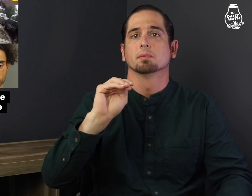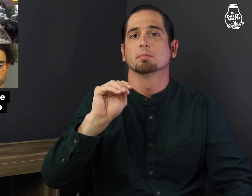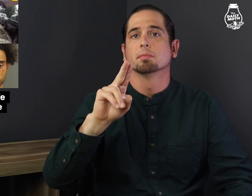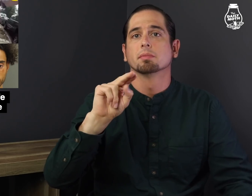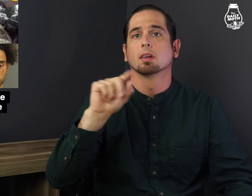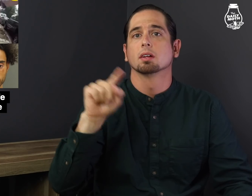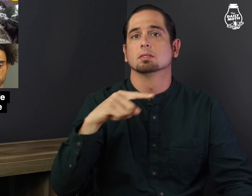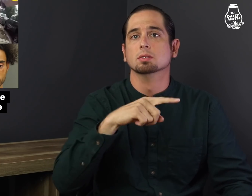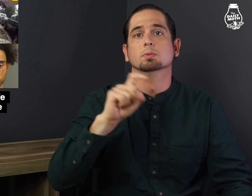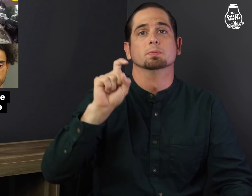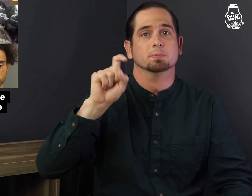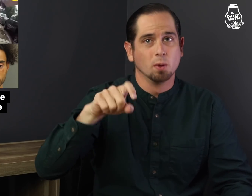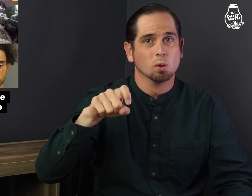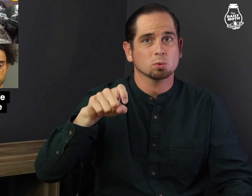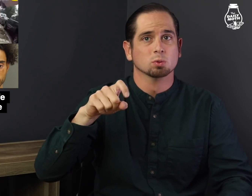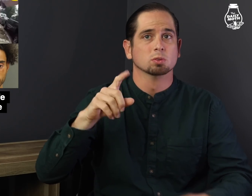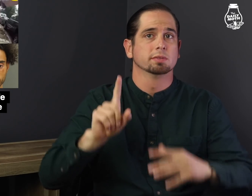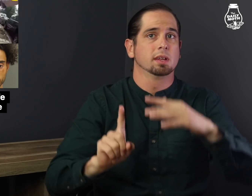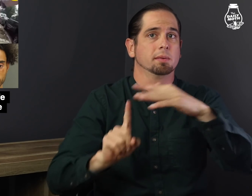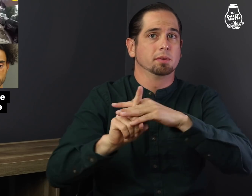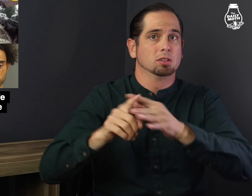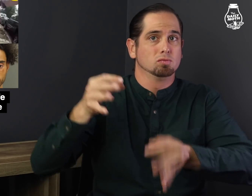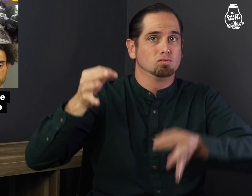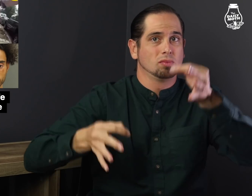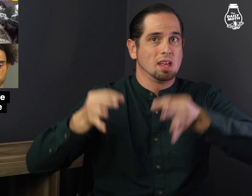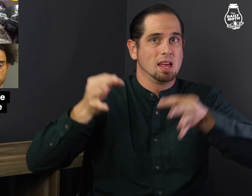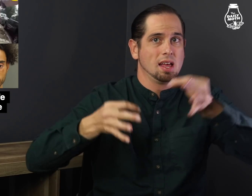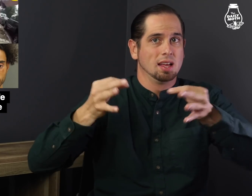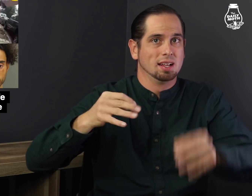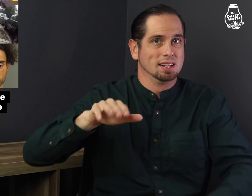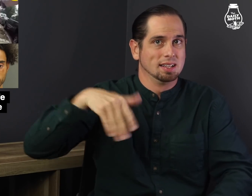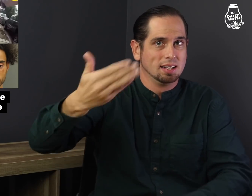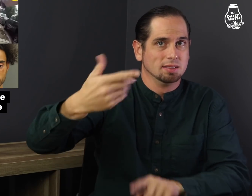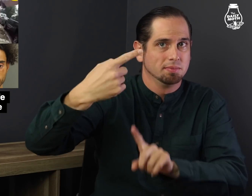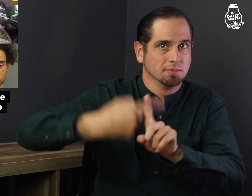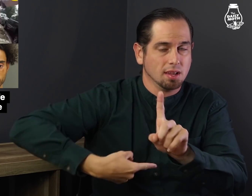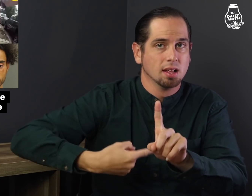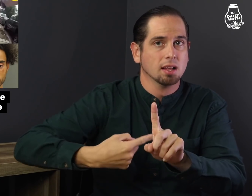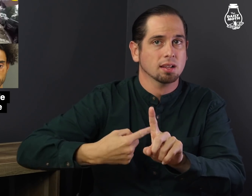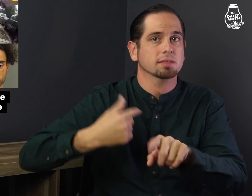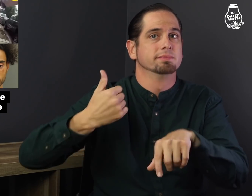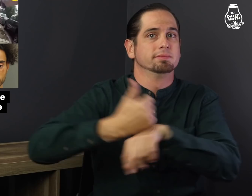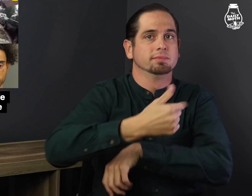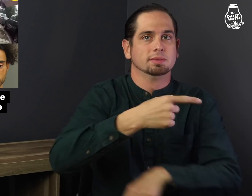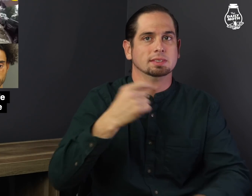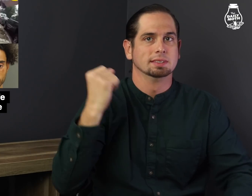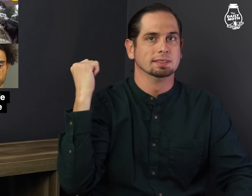Munoz was supposed to appear on trial next month for